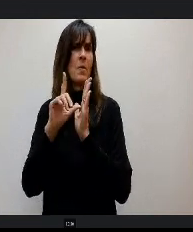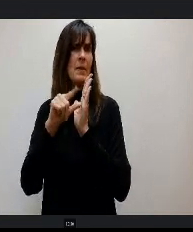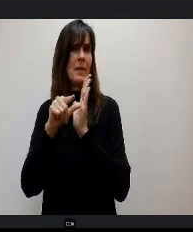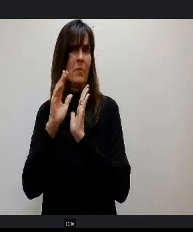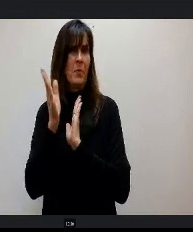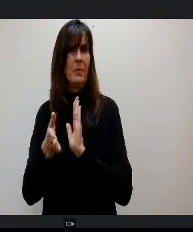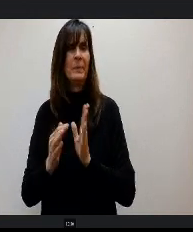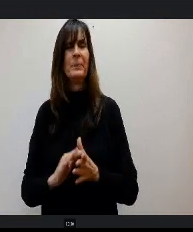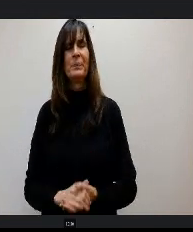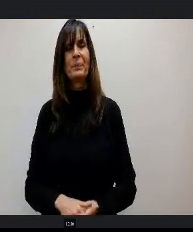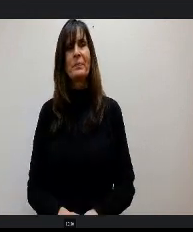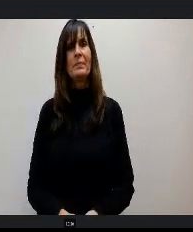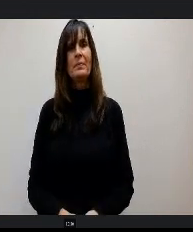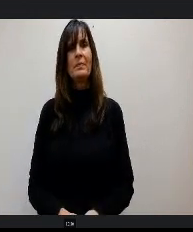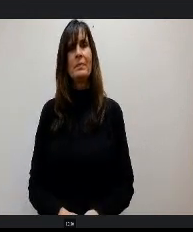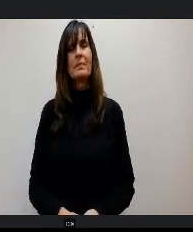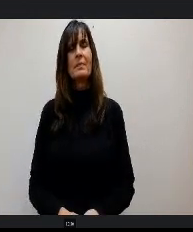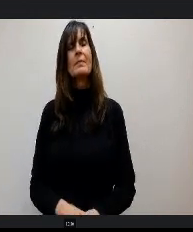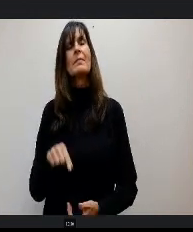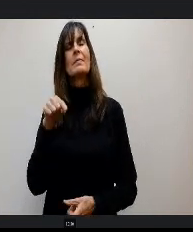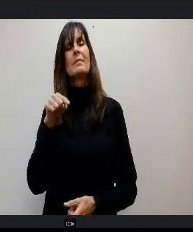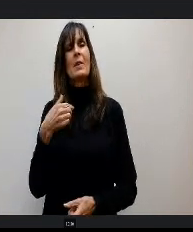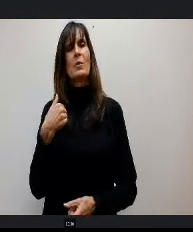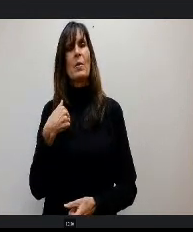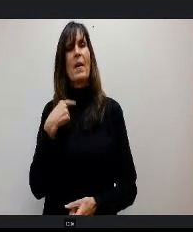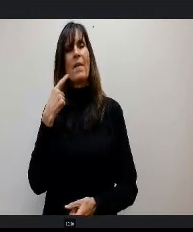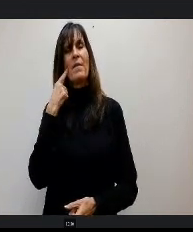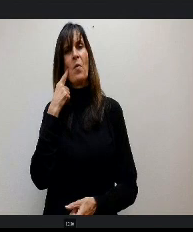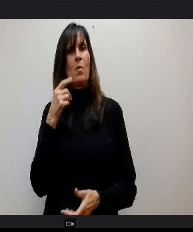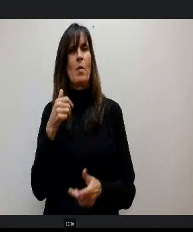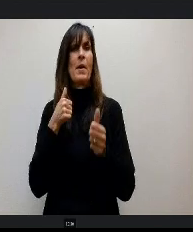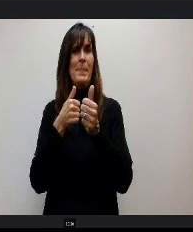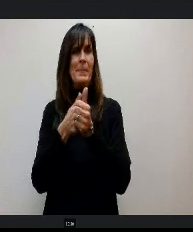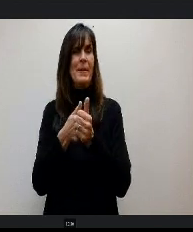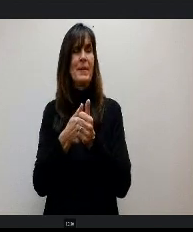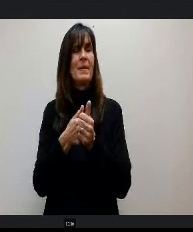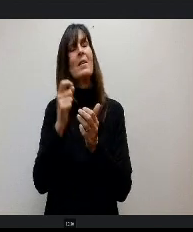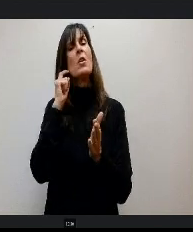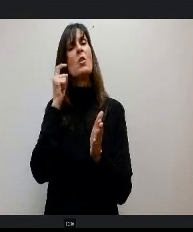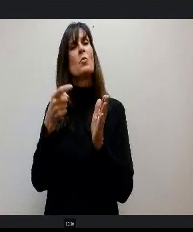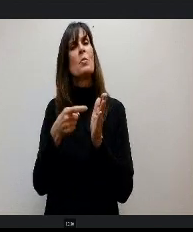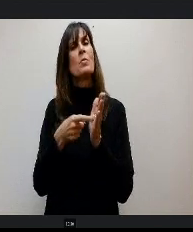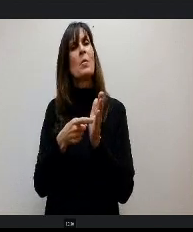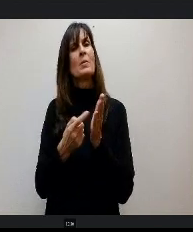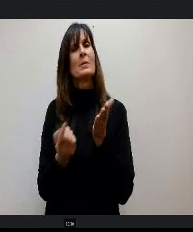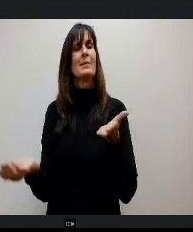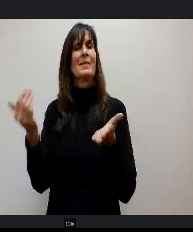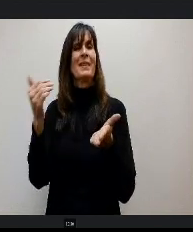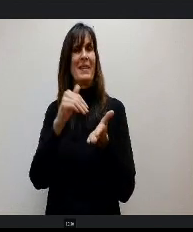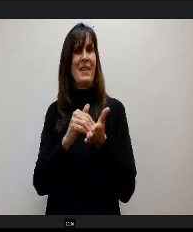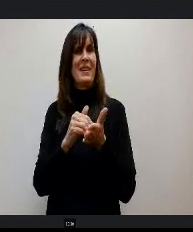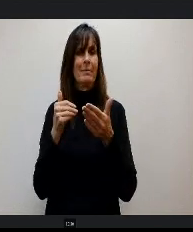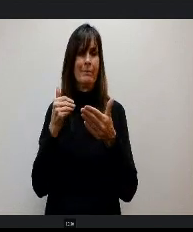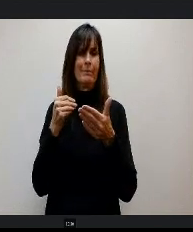So this is what we have for the update again you will see those pieces as we get to that proposed budget on May 9th.